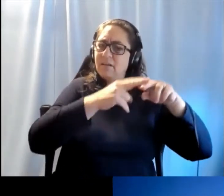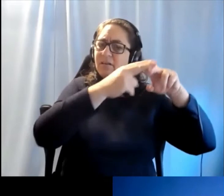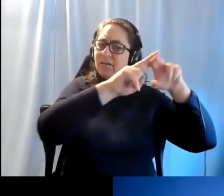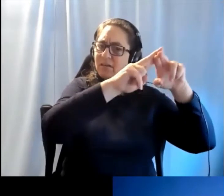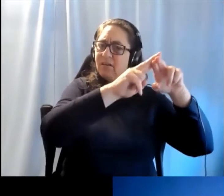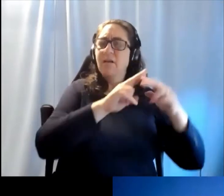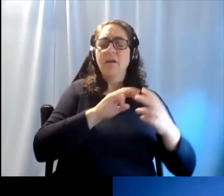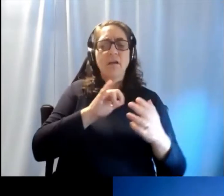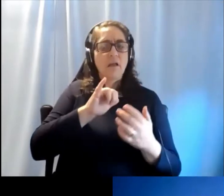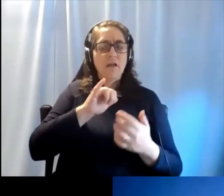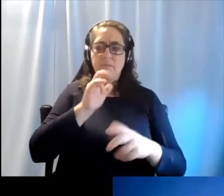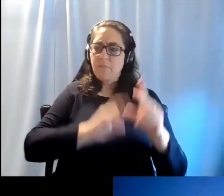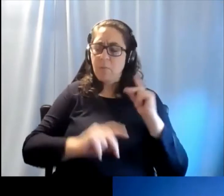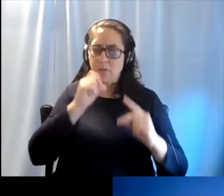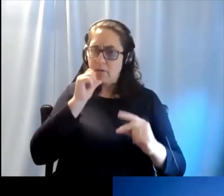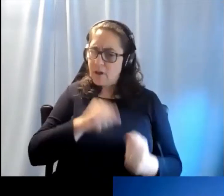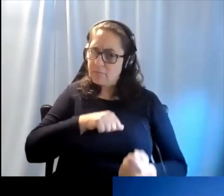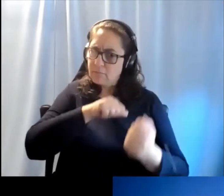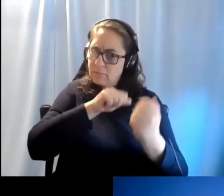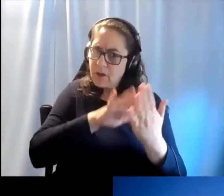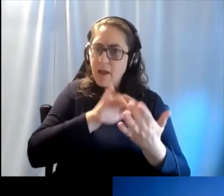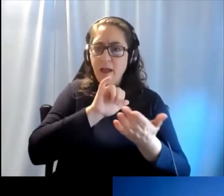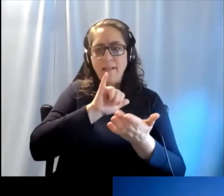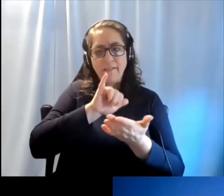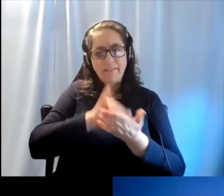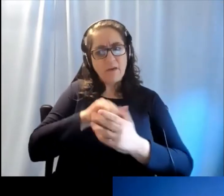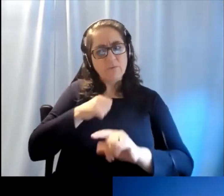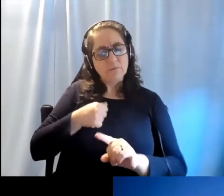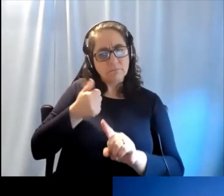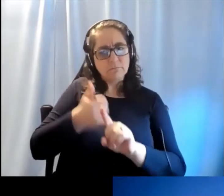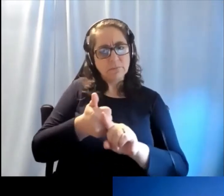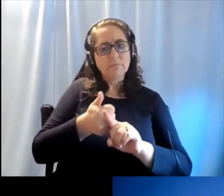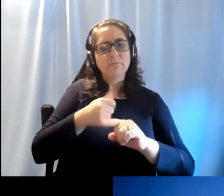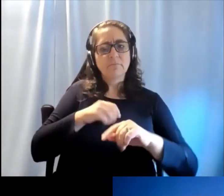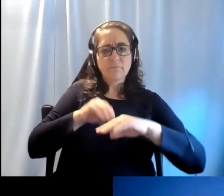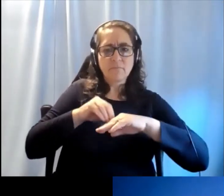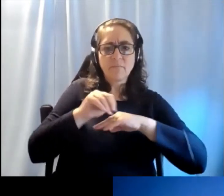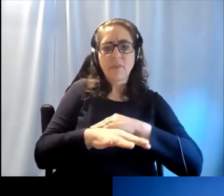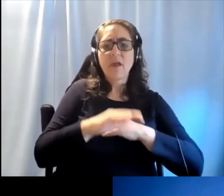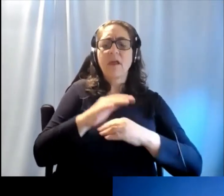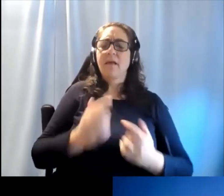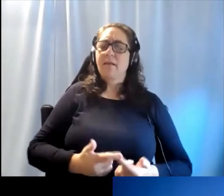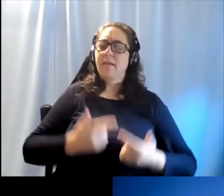had, when unaddressed, this was having a huge impact on the lives of those who were effected